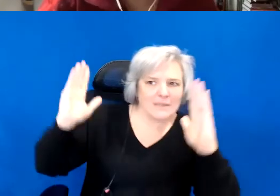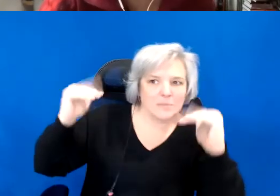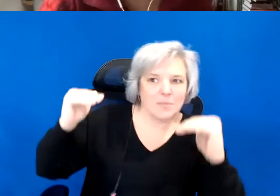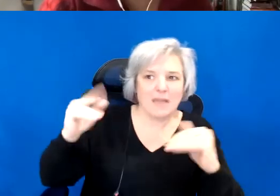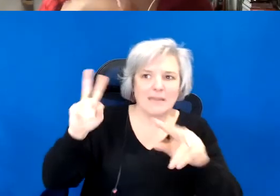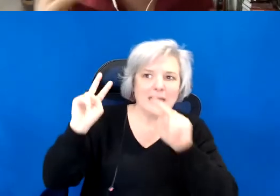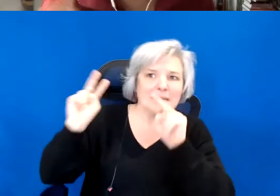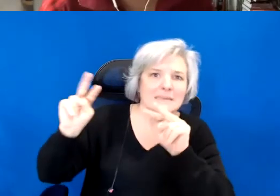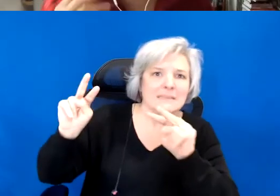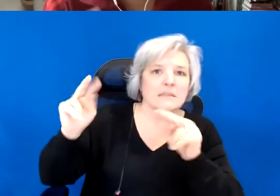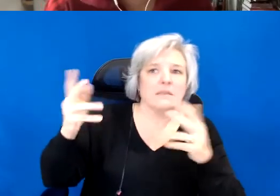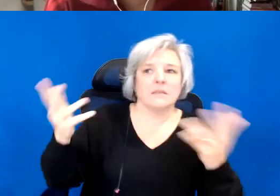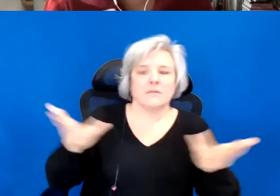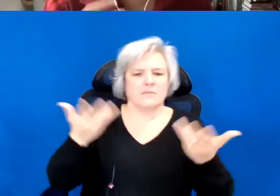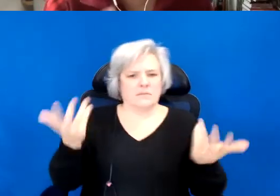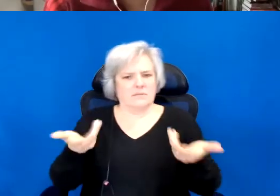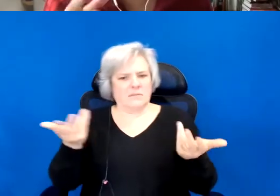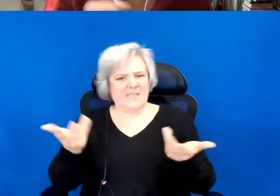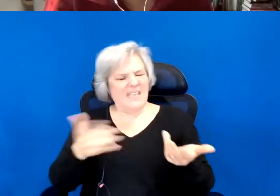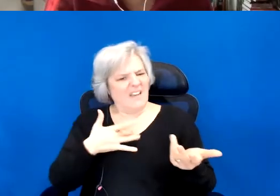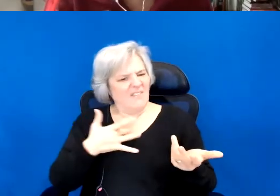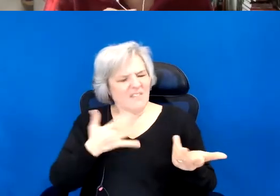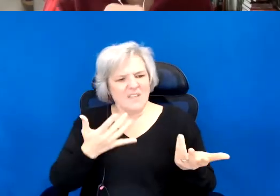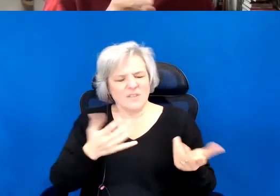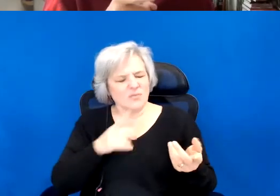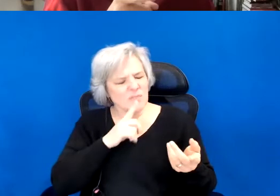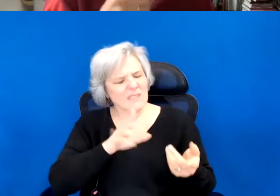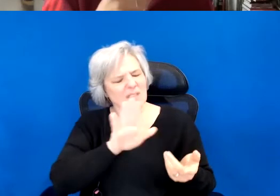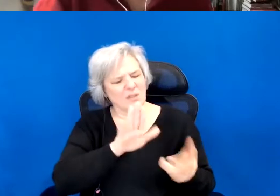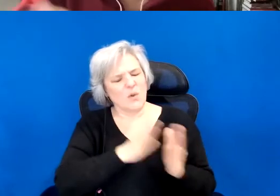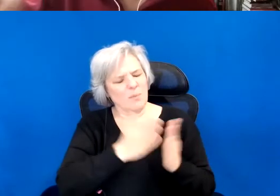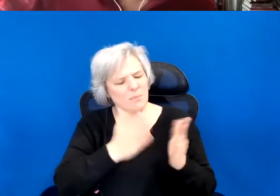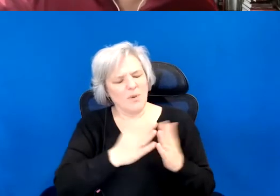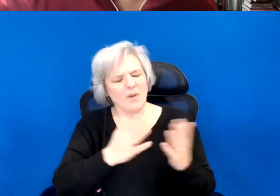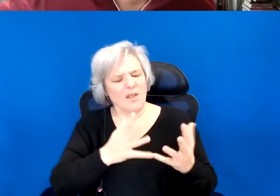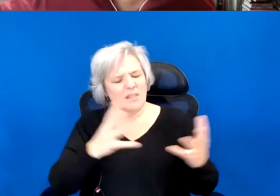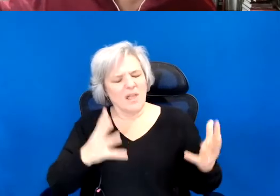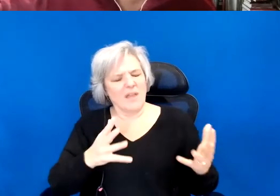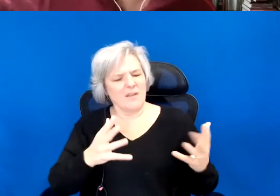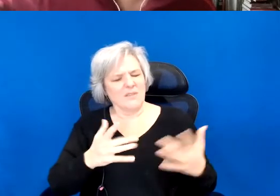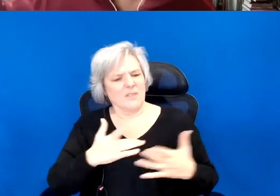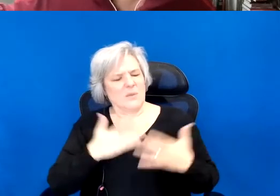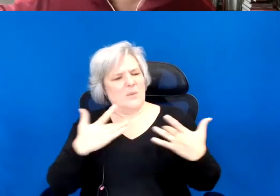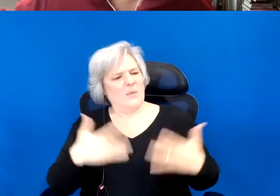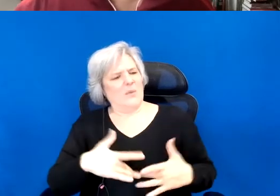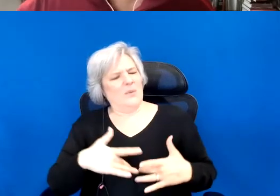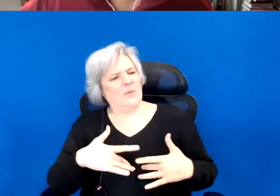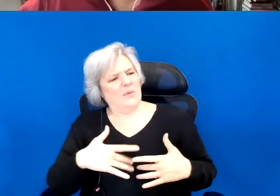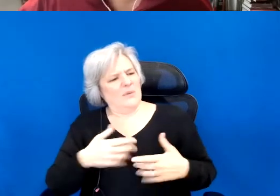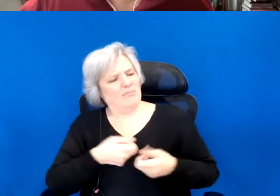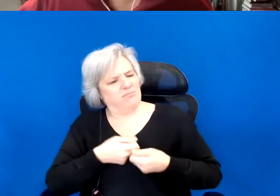So I mean that is still just something that feel so generous. Even without asking the question, how do we comport ourselves going forward?